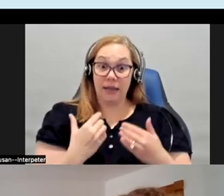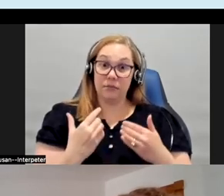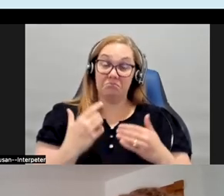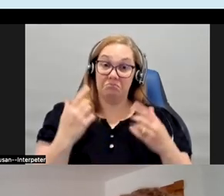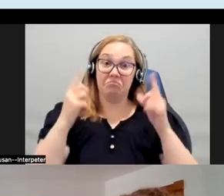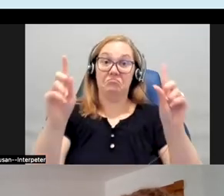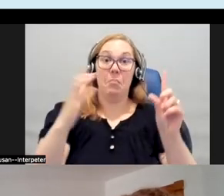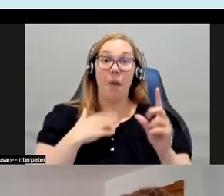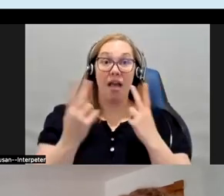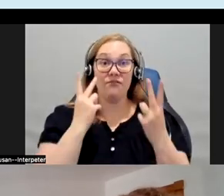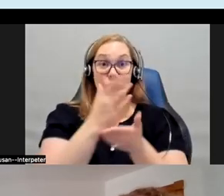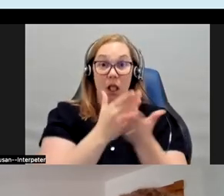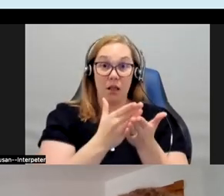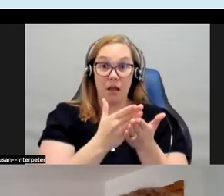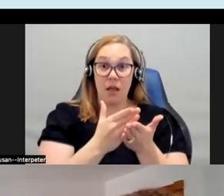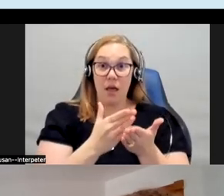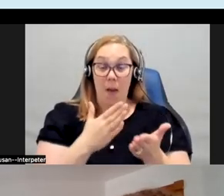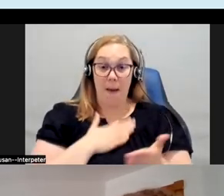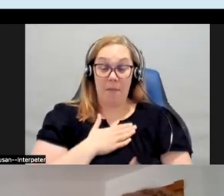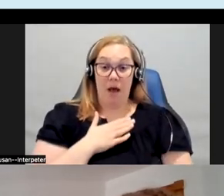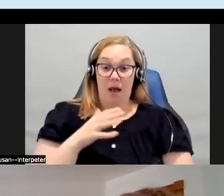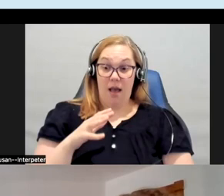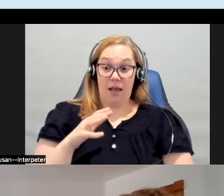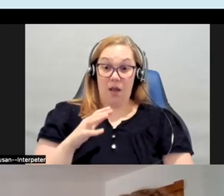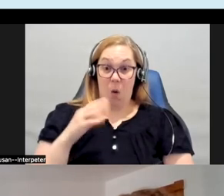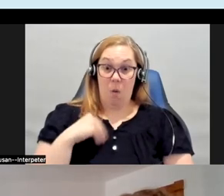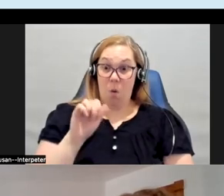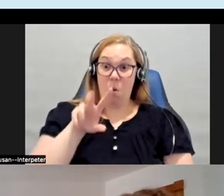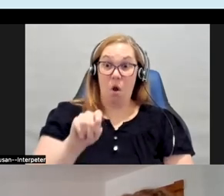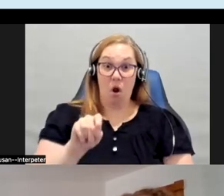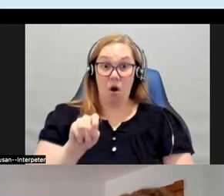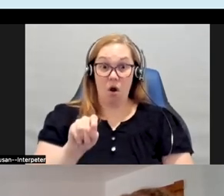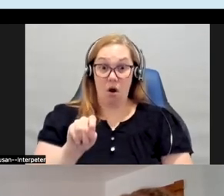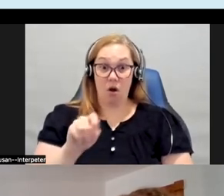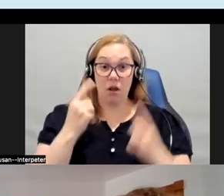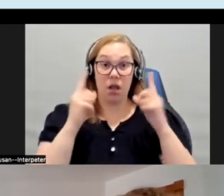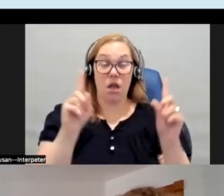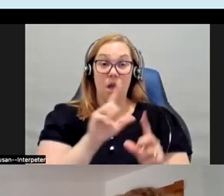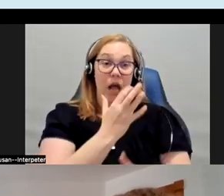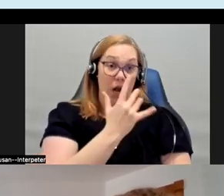I interact with my own art the best through color and line but tried to add some other